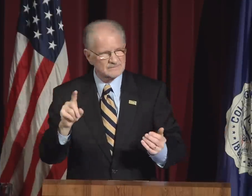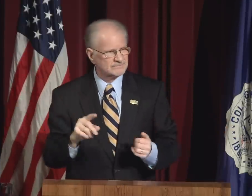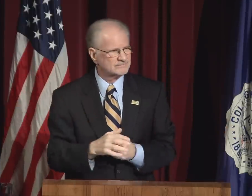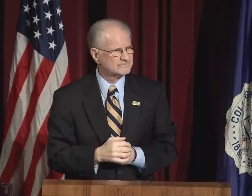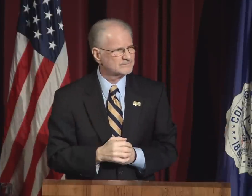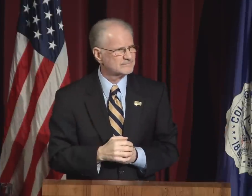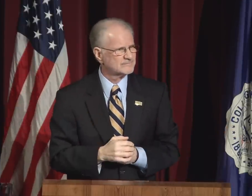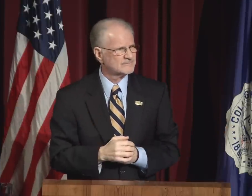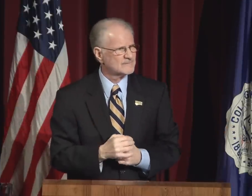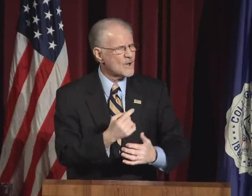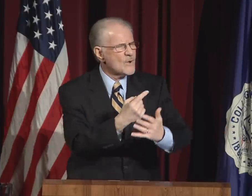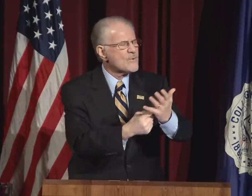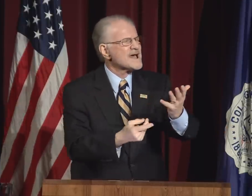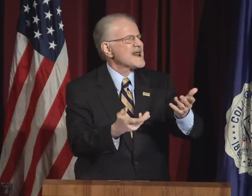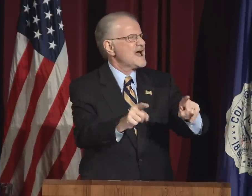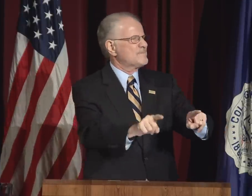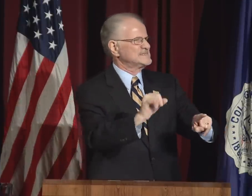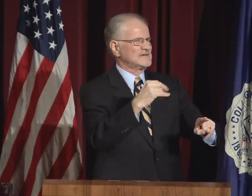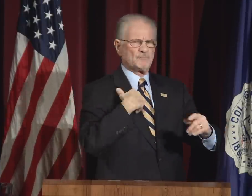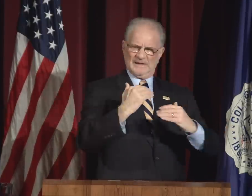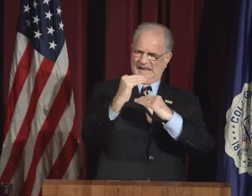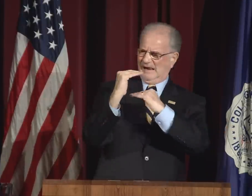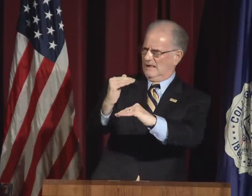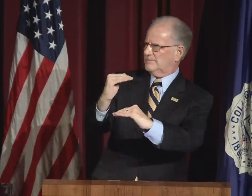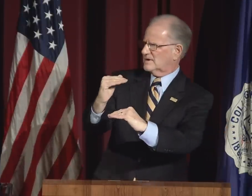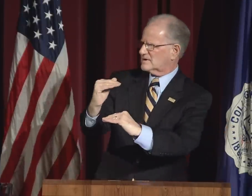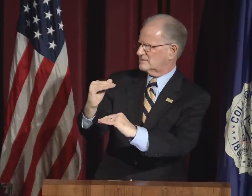What happens if we stand for only ourselves?